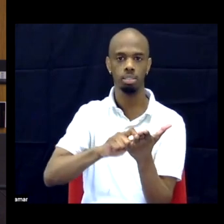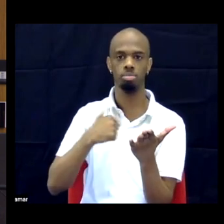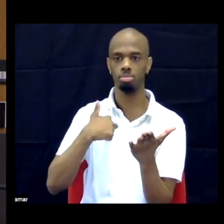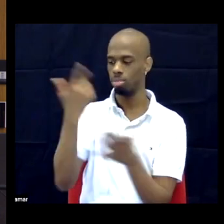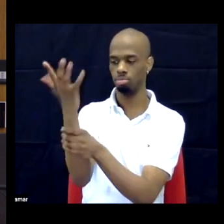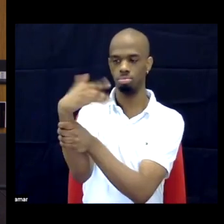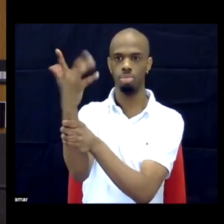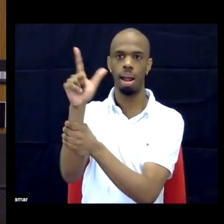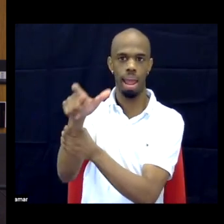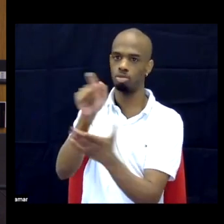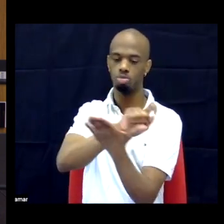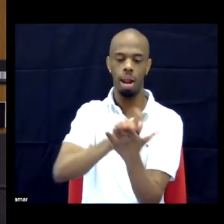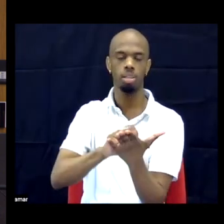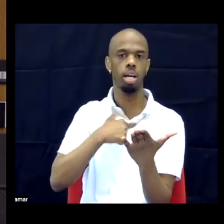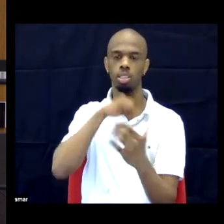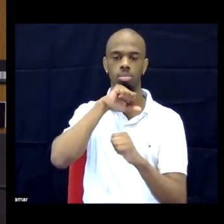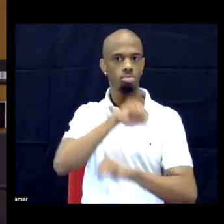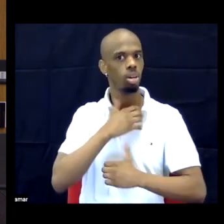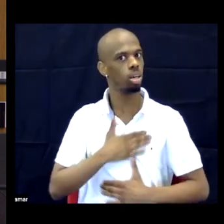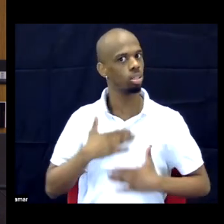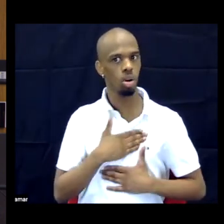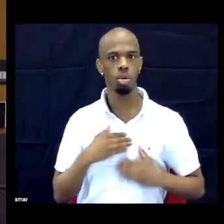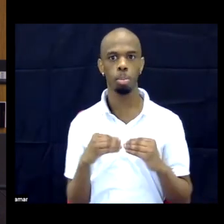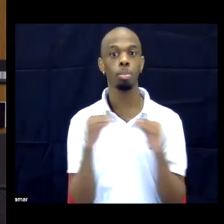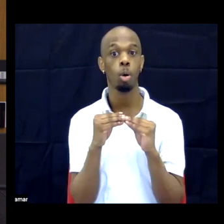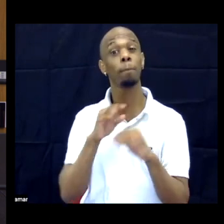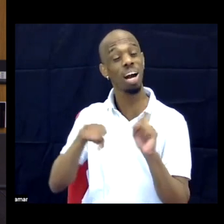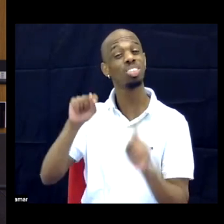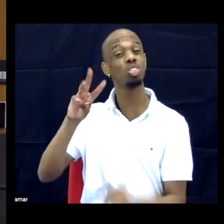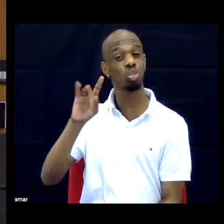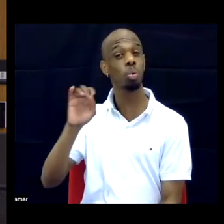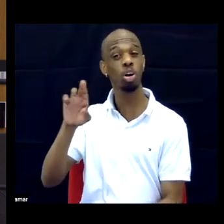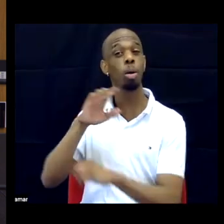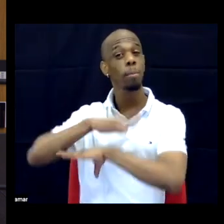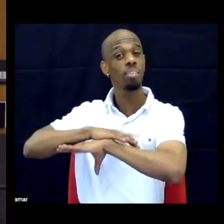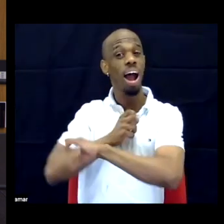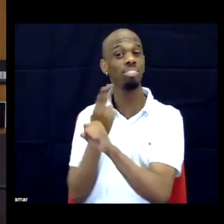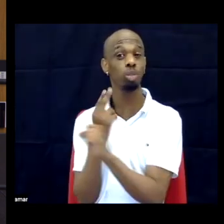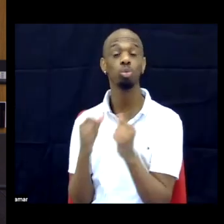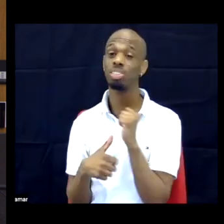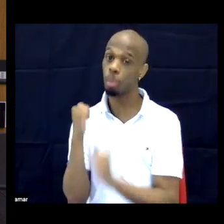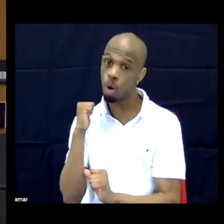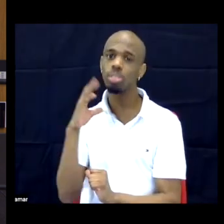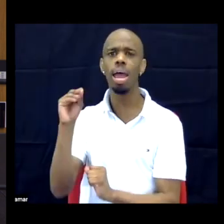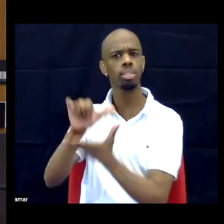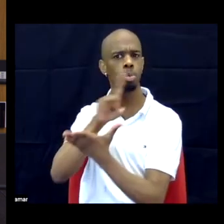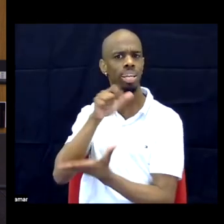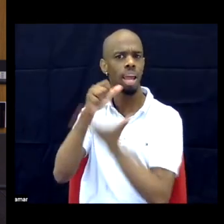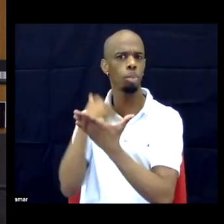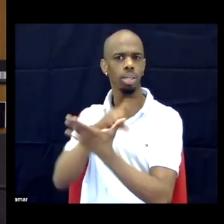So it's just been the platform that I've used the most. And I do feel like it has connected me to so much organizing.